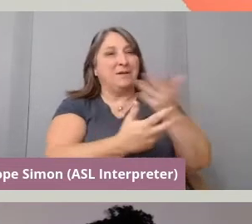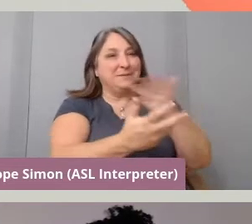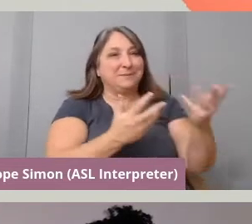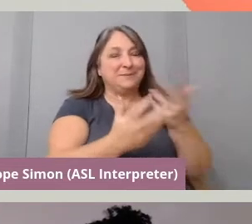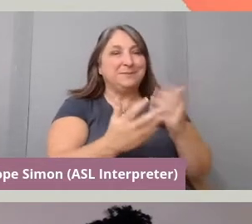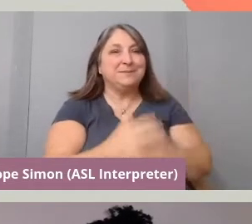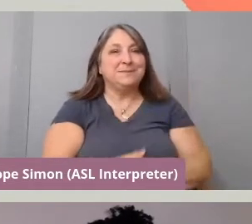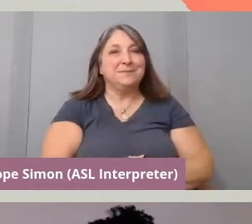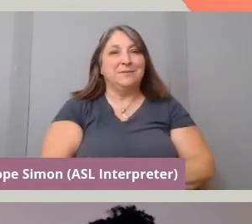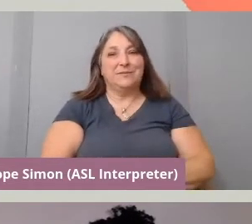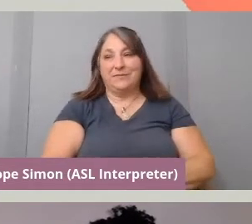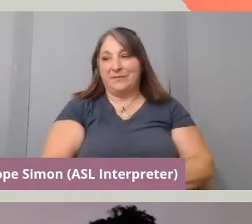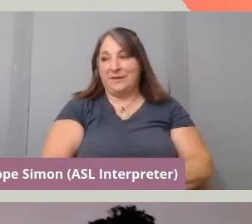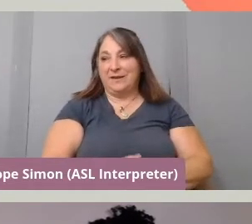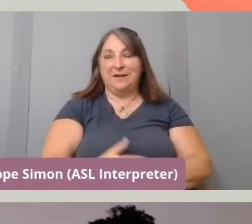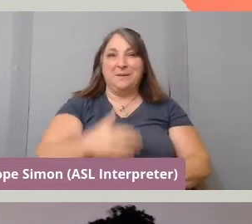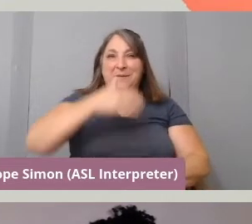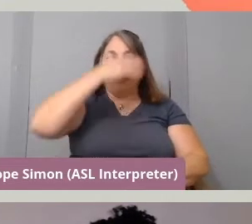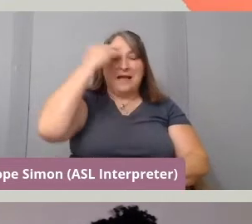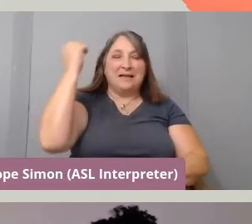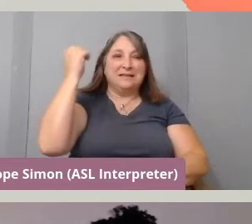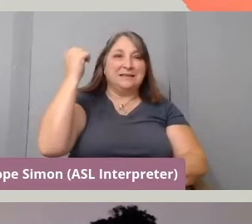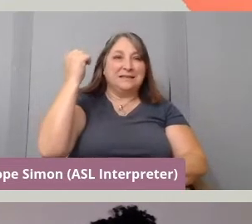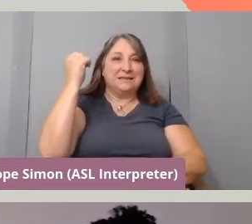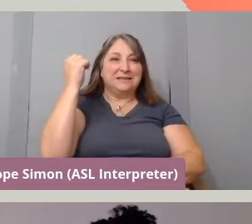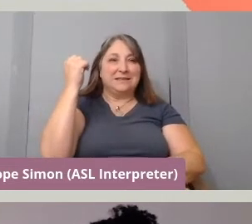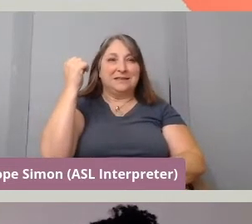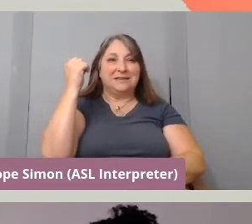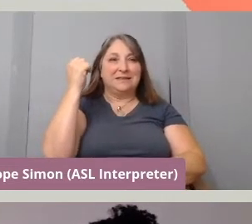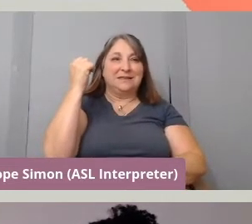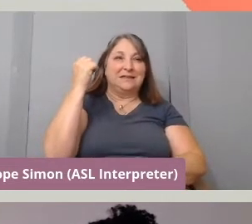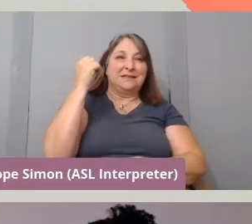no, we operate in real life.